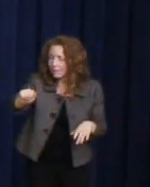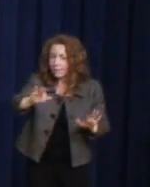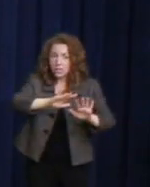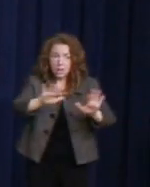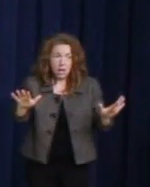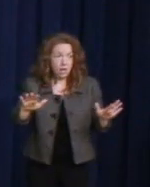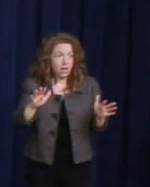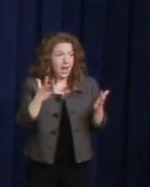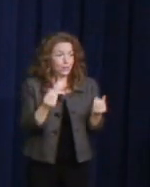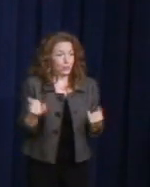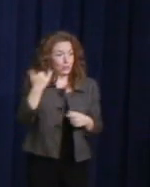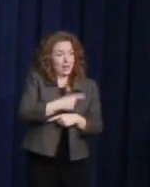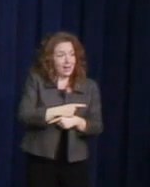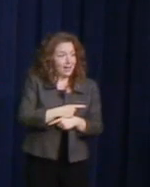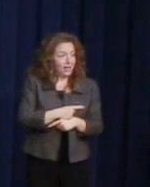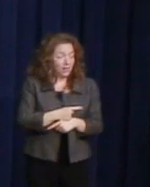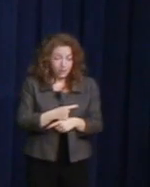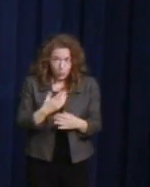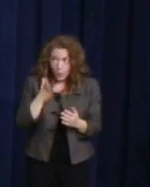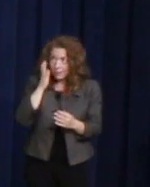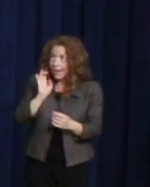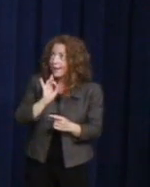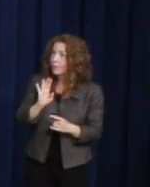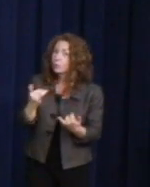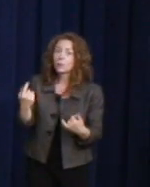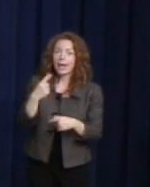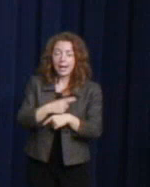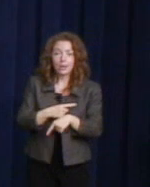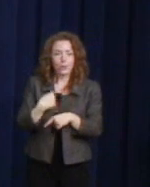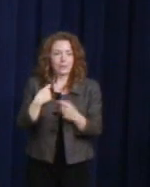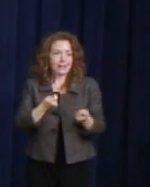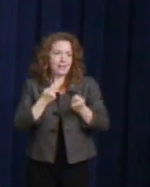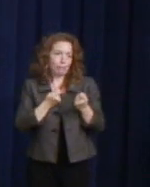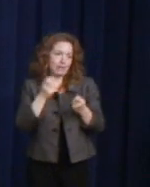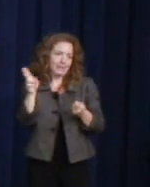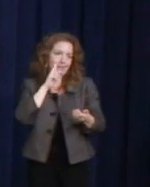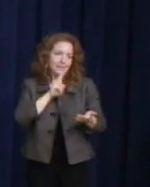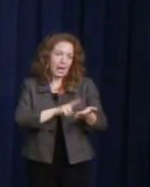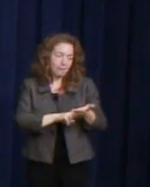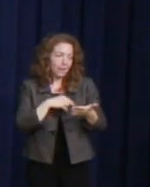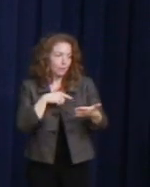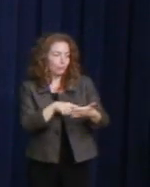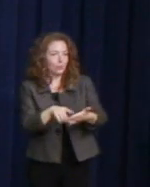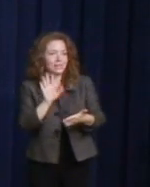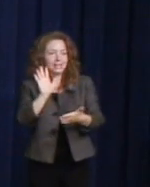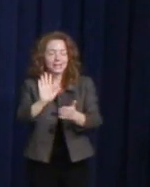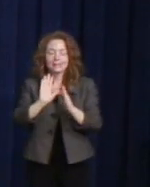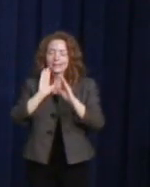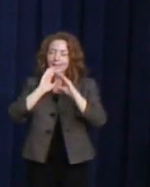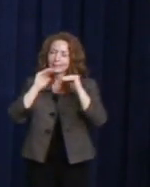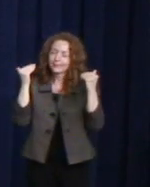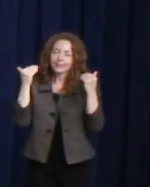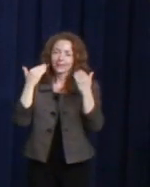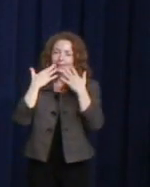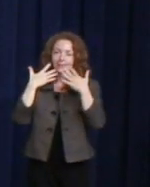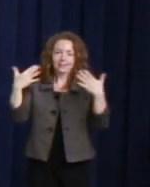Celebrating a stamp that bears his radiant smile -- and we all know that -- captured by photographer,